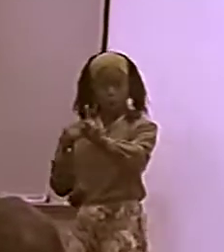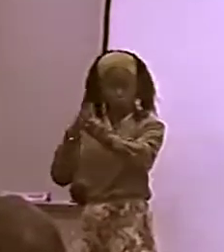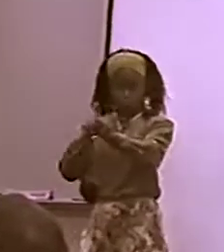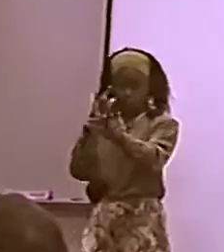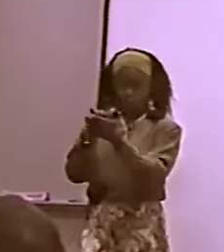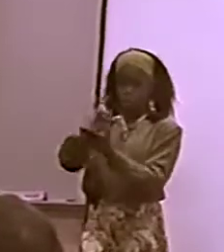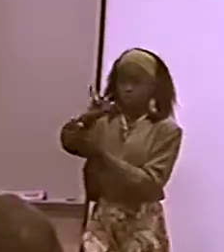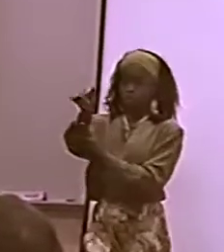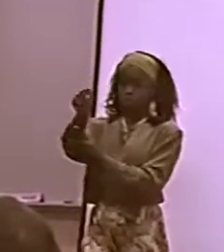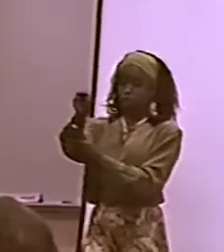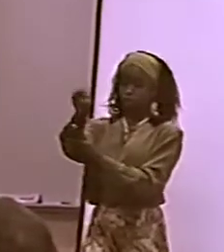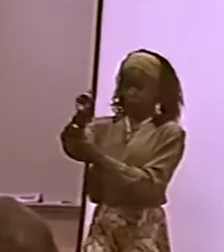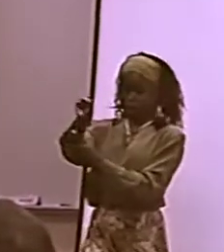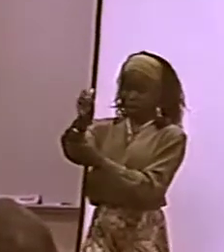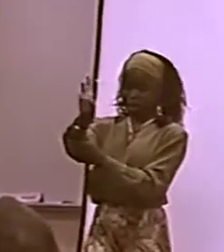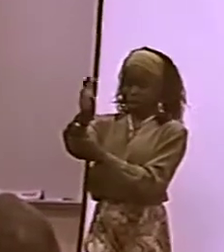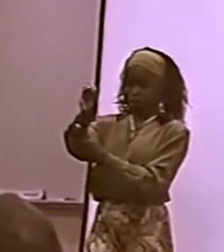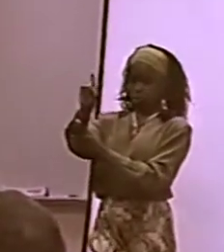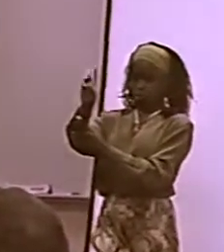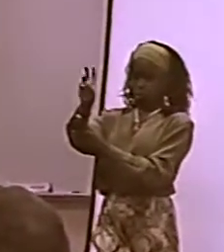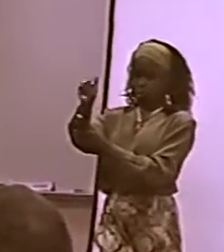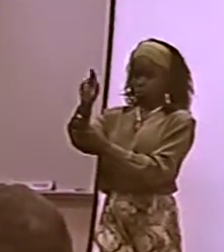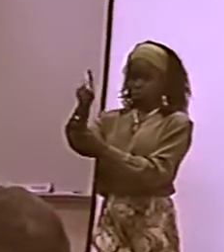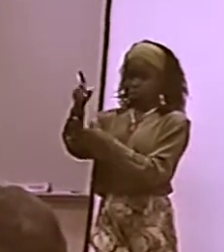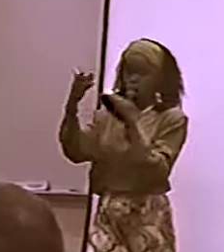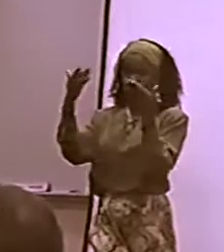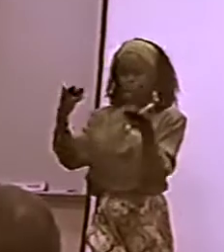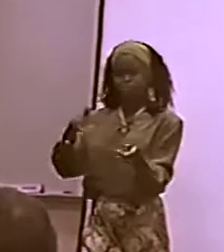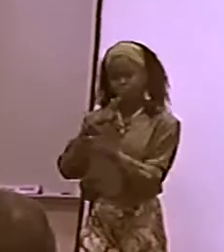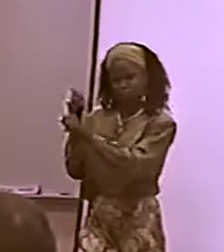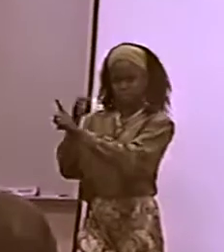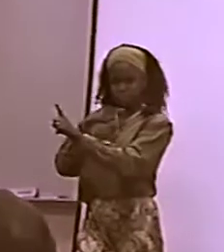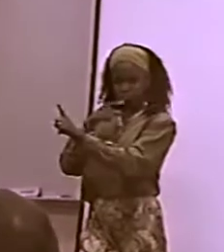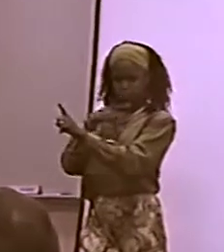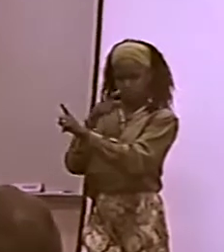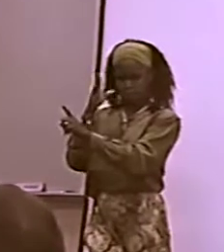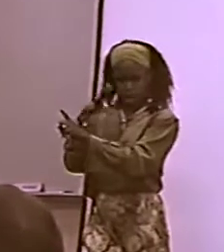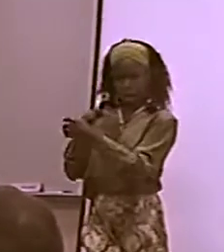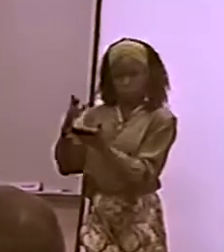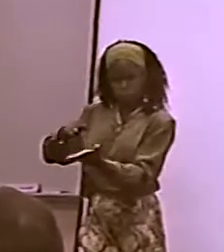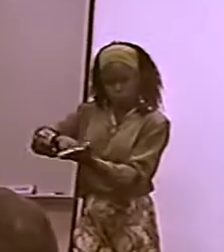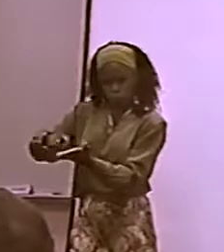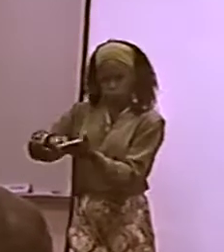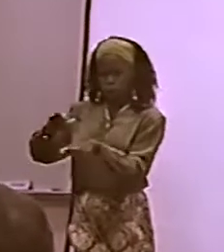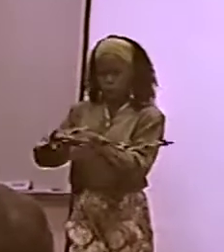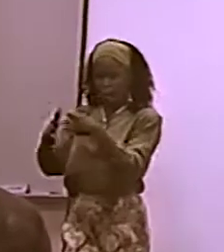THERE MAY NOT BE ANY RULES, BUT JAMES WOODWARD, WHO WAS A HEARING MAN,